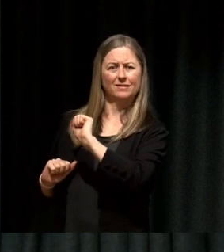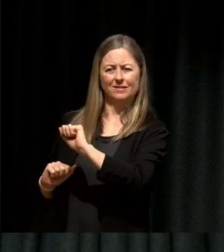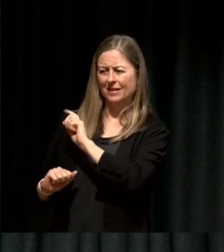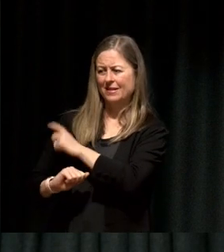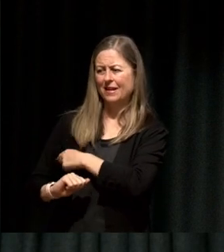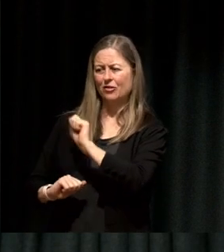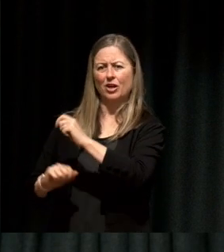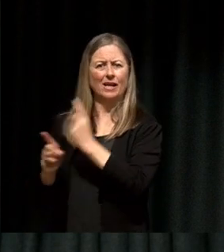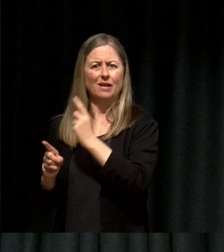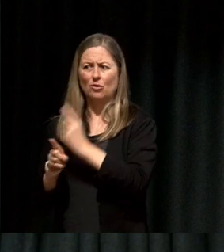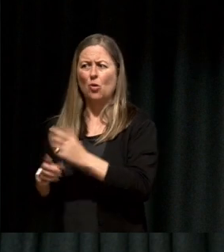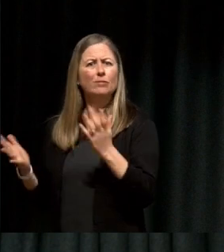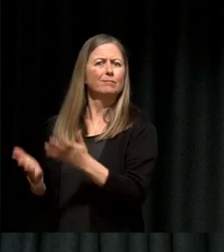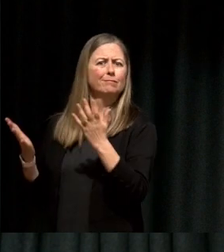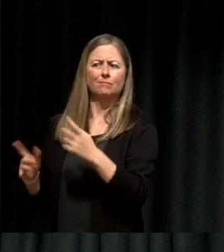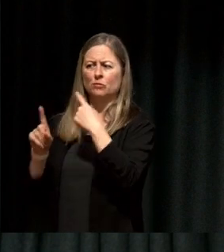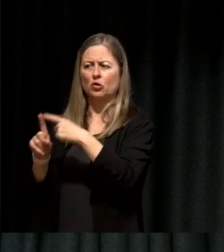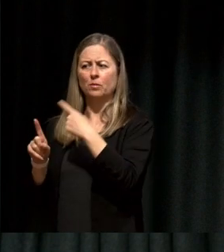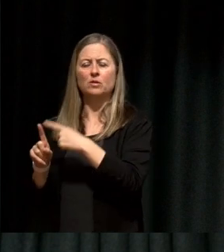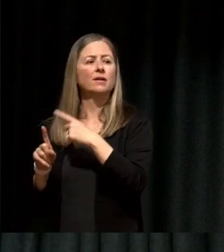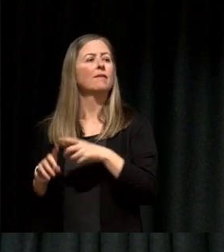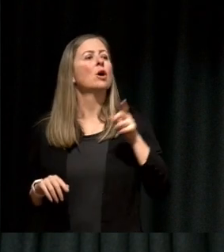So you make it interesting by being interested, right?